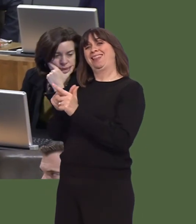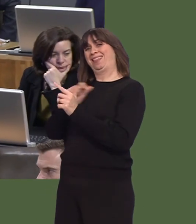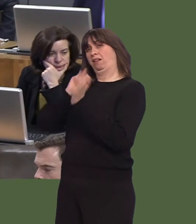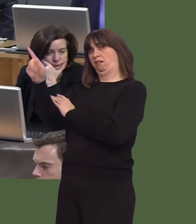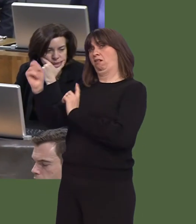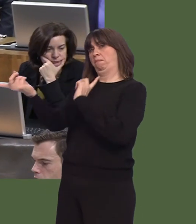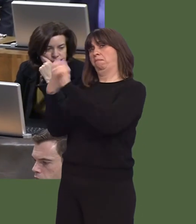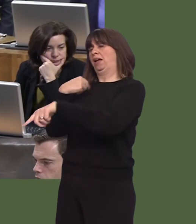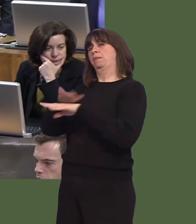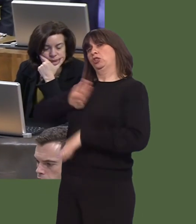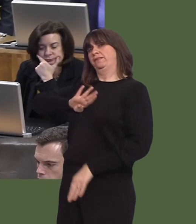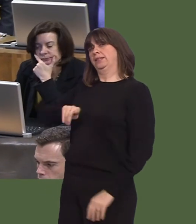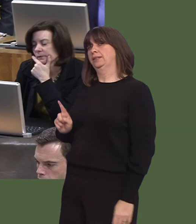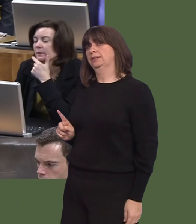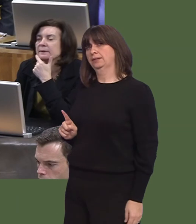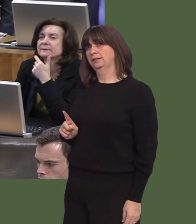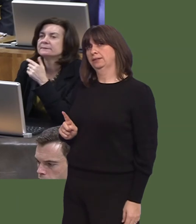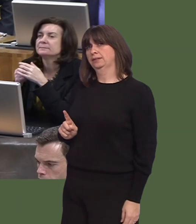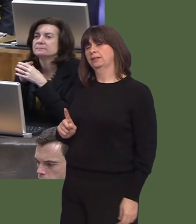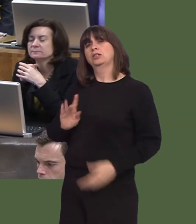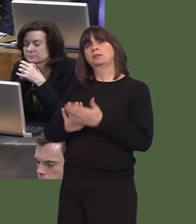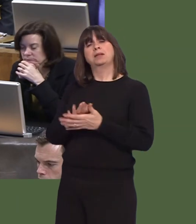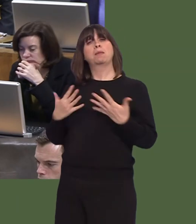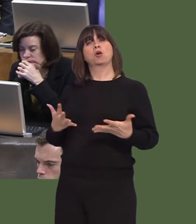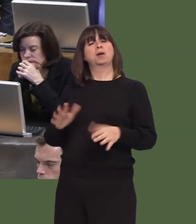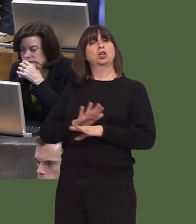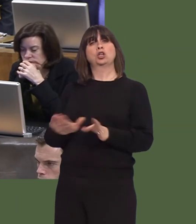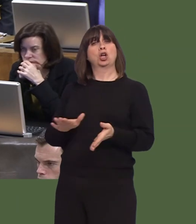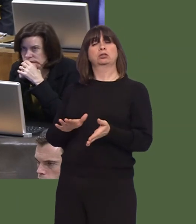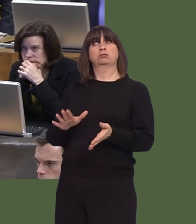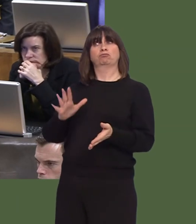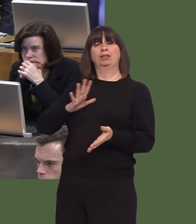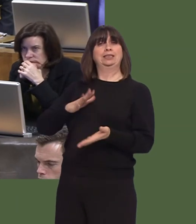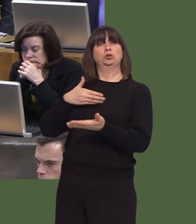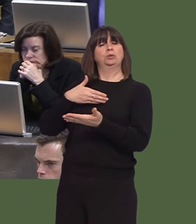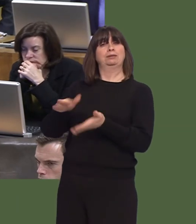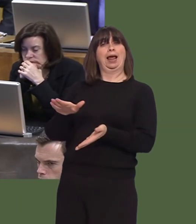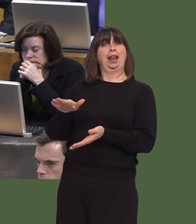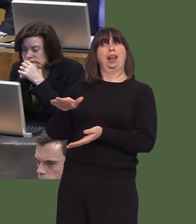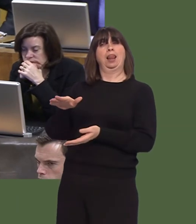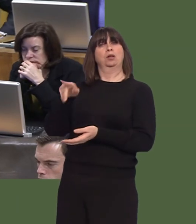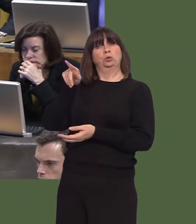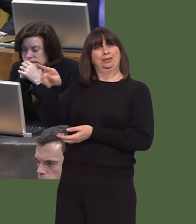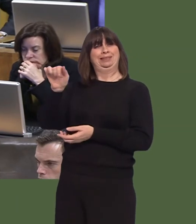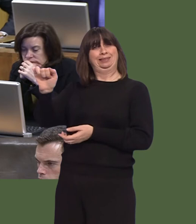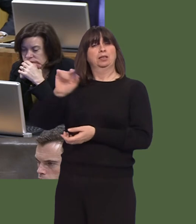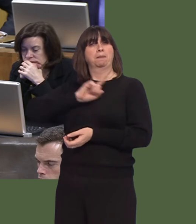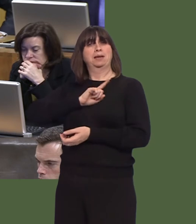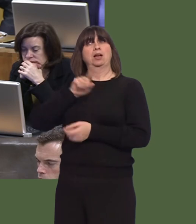The response is not satisfactory, to my mind, and so our position remains the same. We're not in a position to sell that land because the response is not satisfactory.